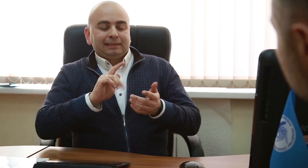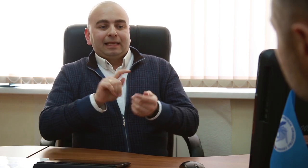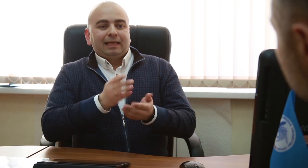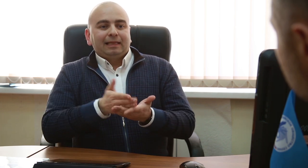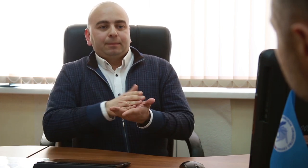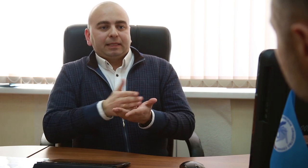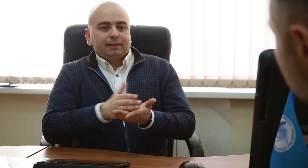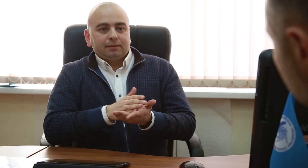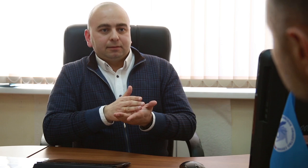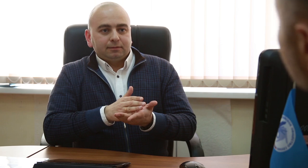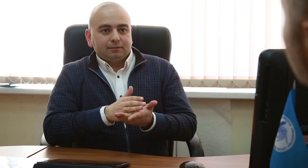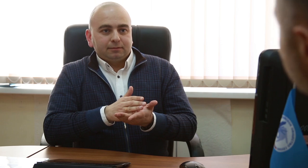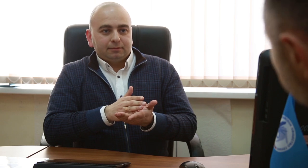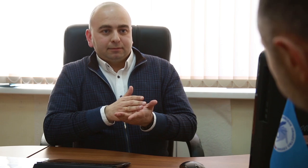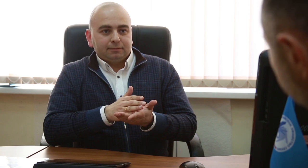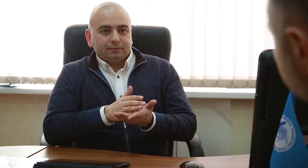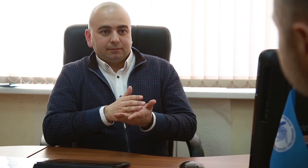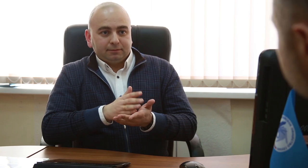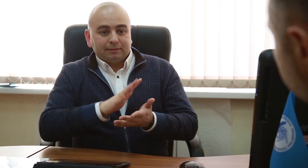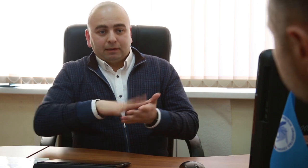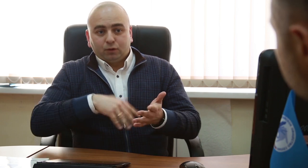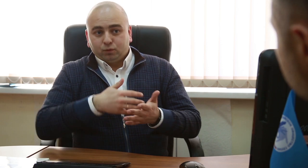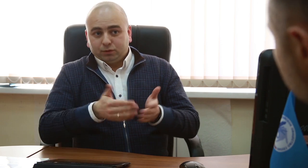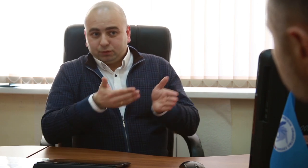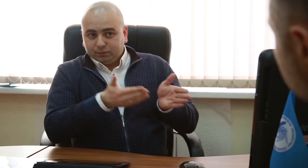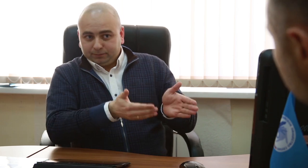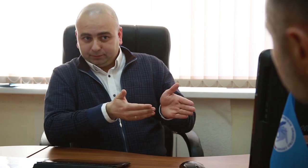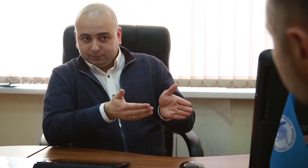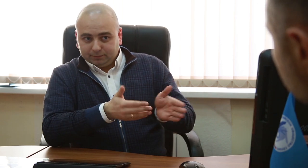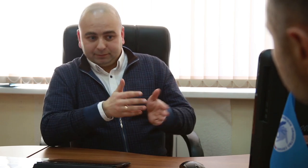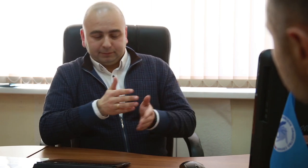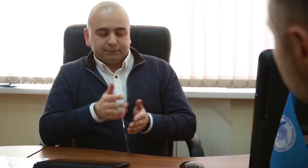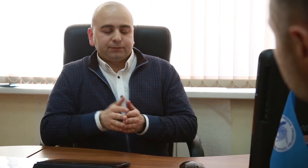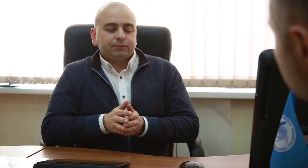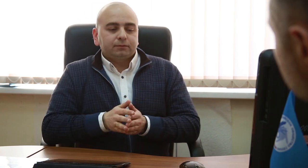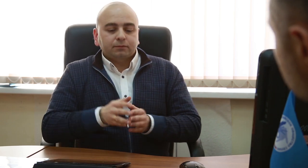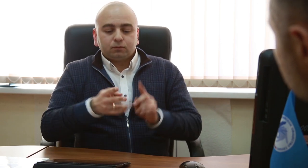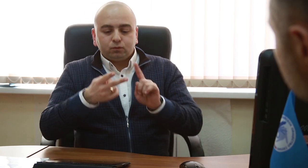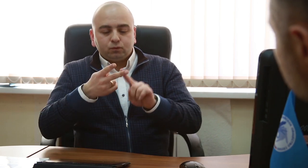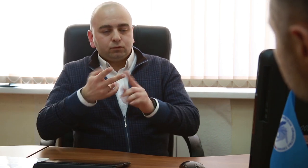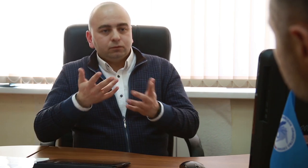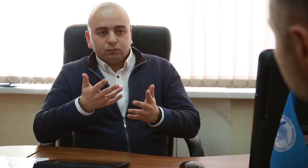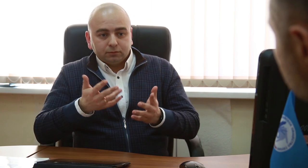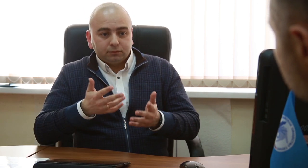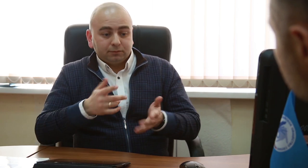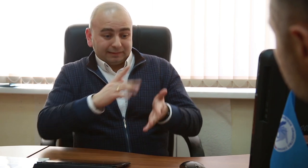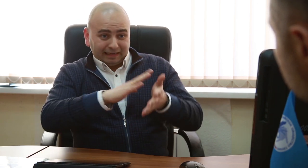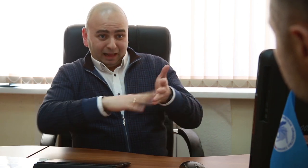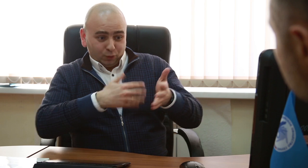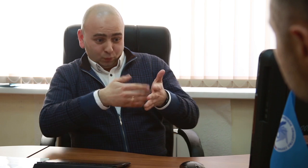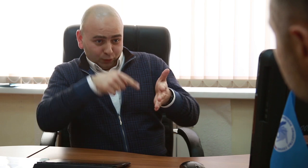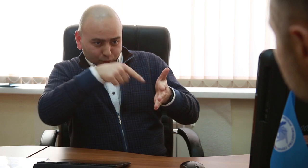part of the law requires the government to continue to provide funding for interpreter training. The